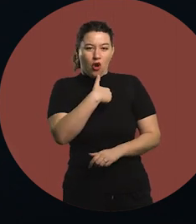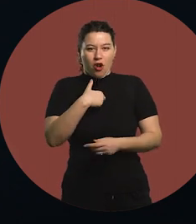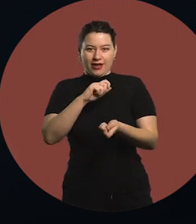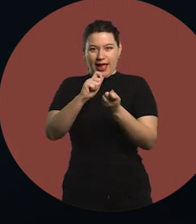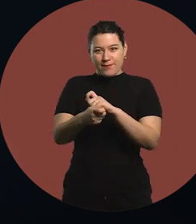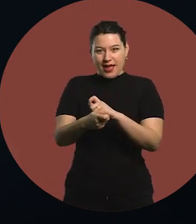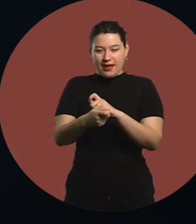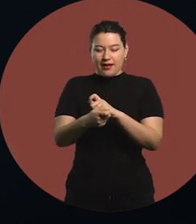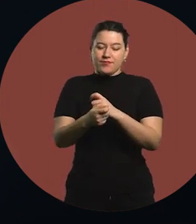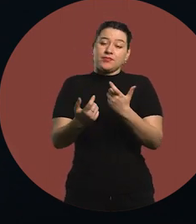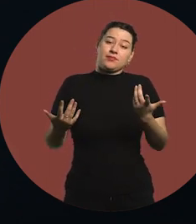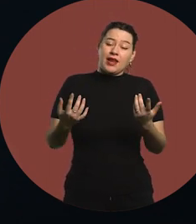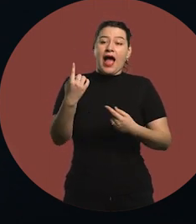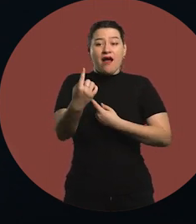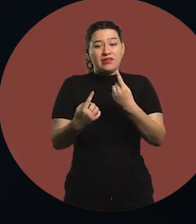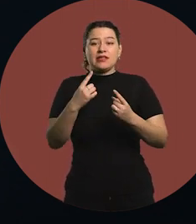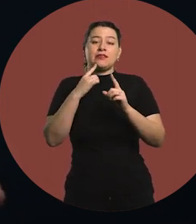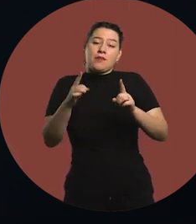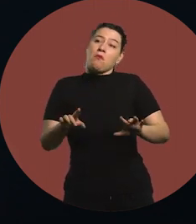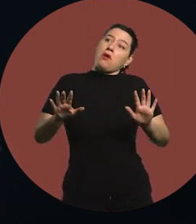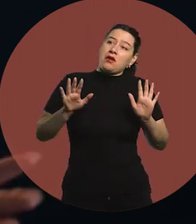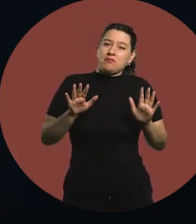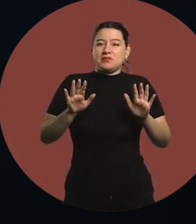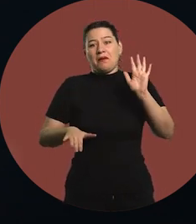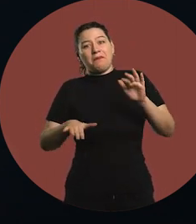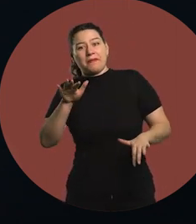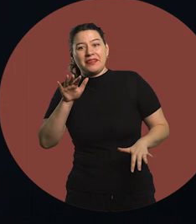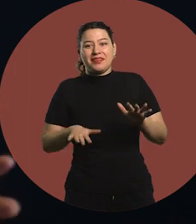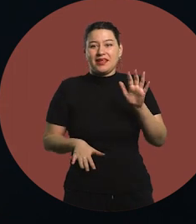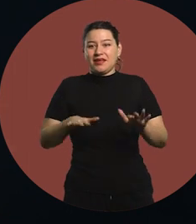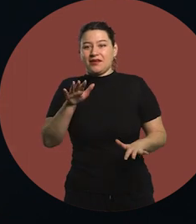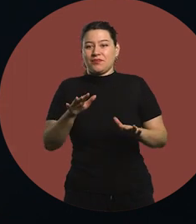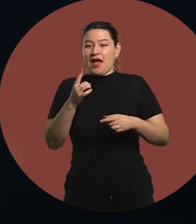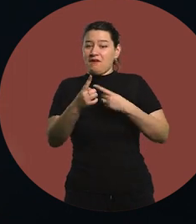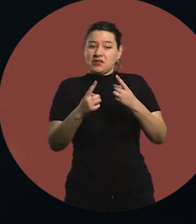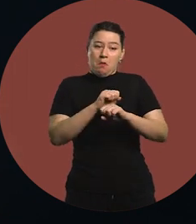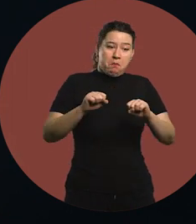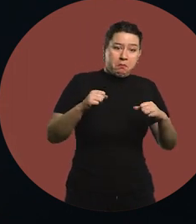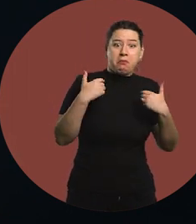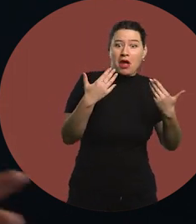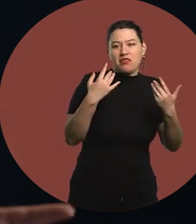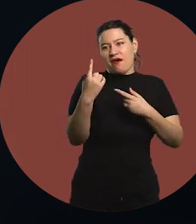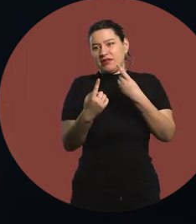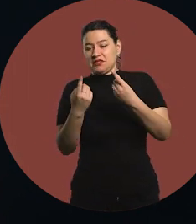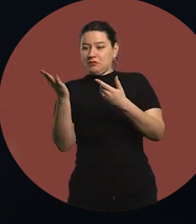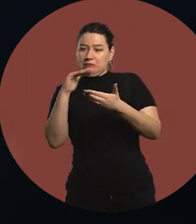or more or less limitations and things